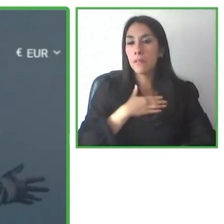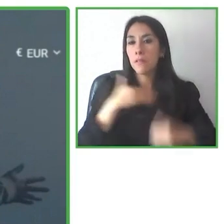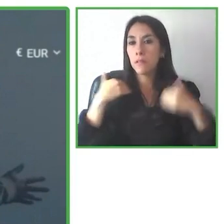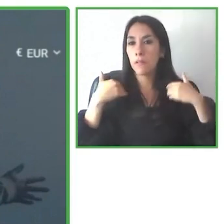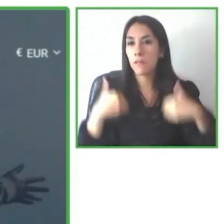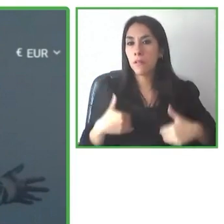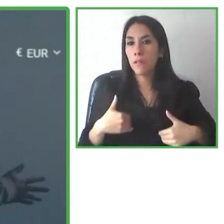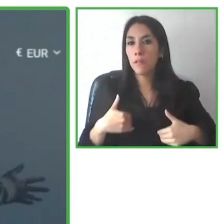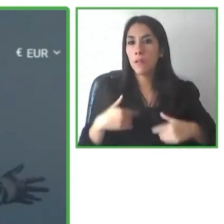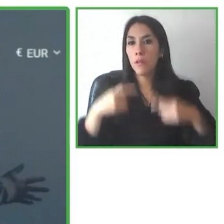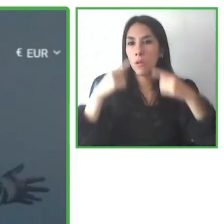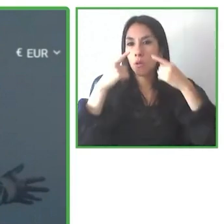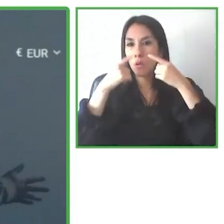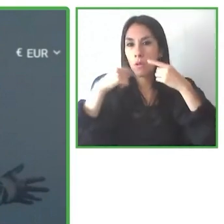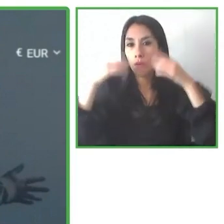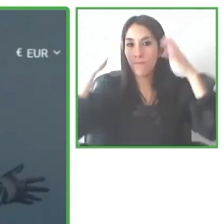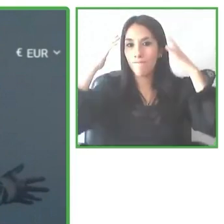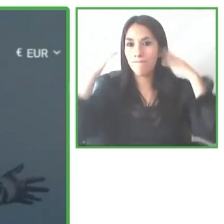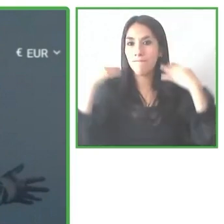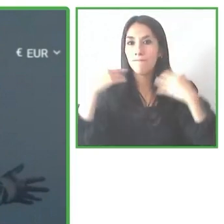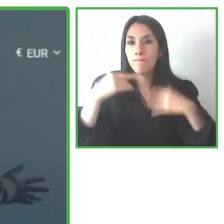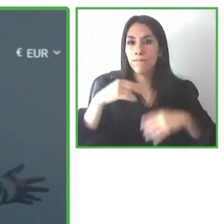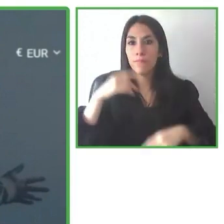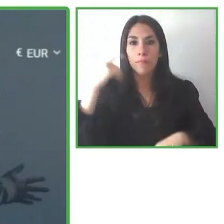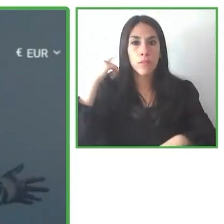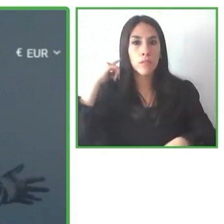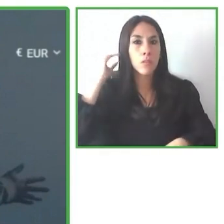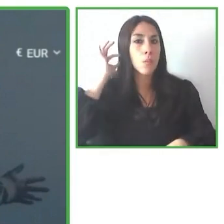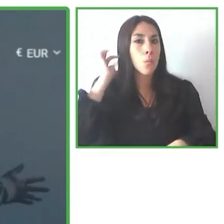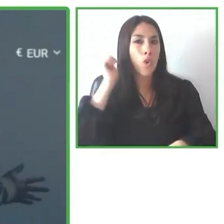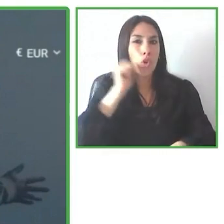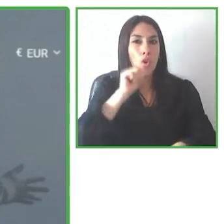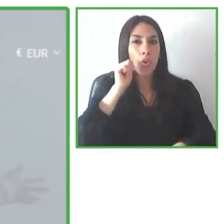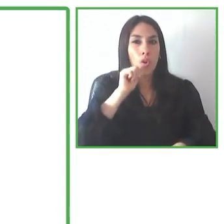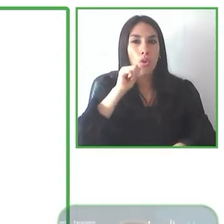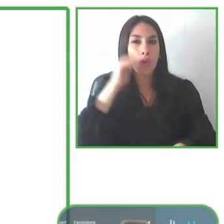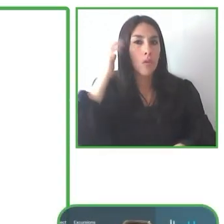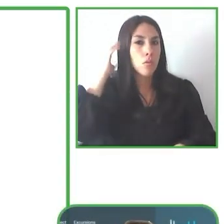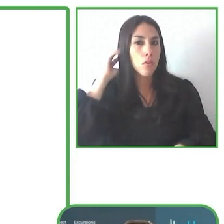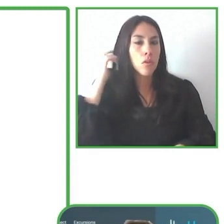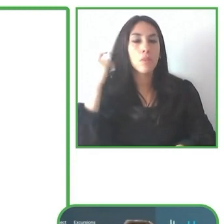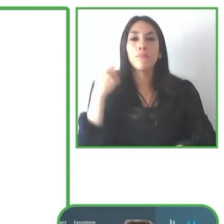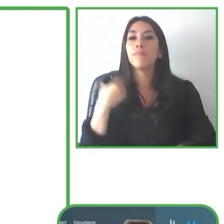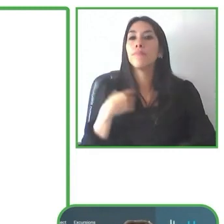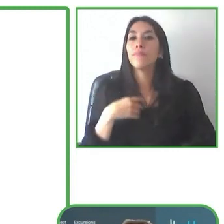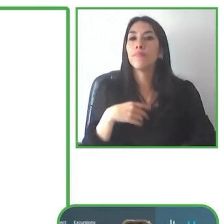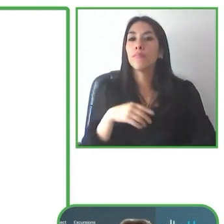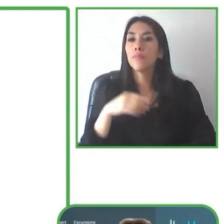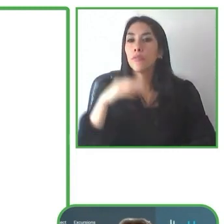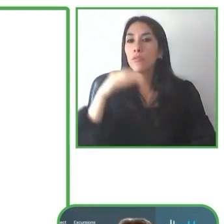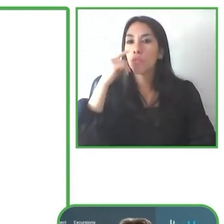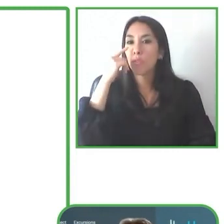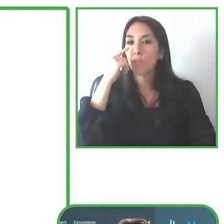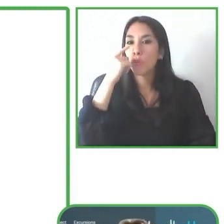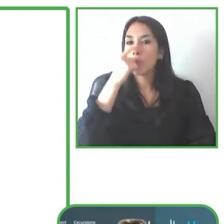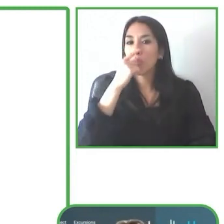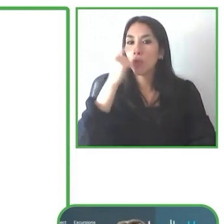Now I'm in Almaty. And greetings from Kazakhstan.